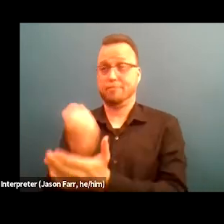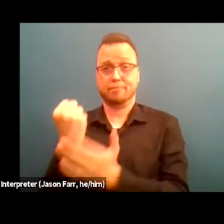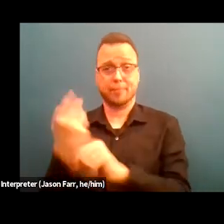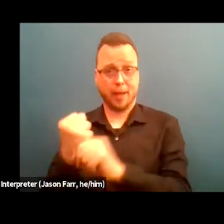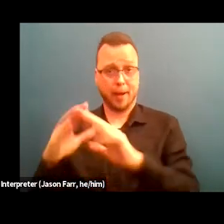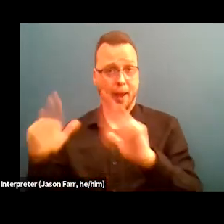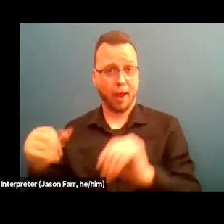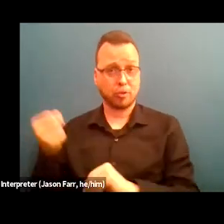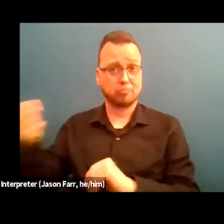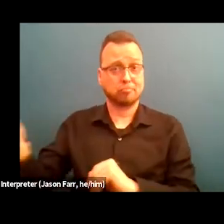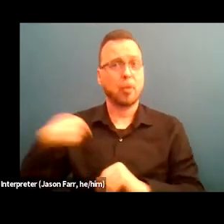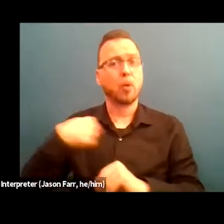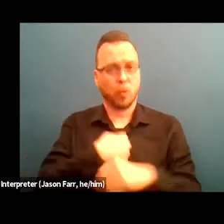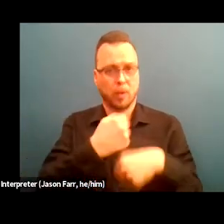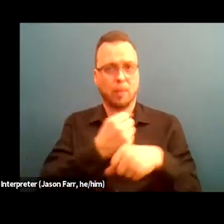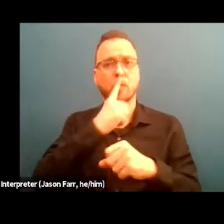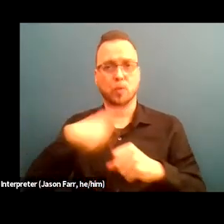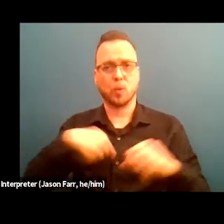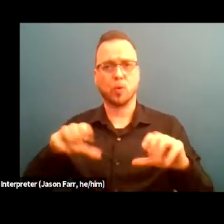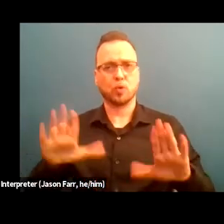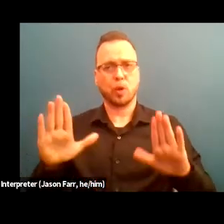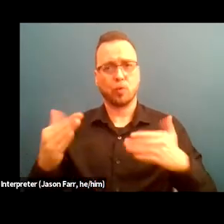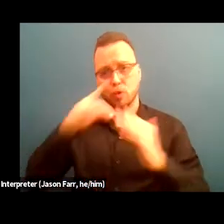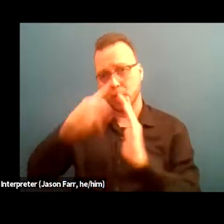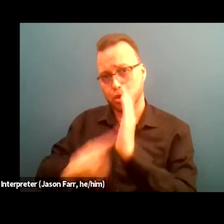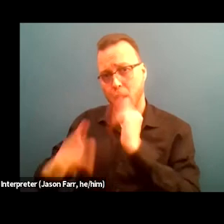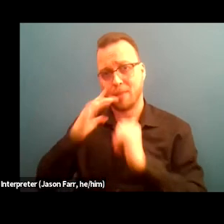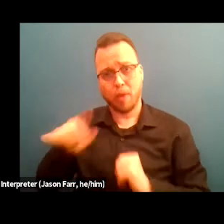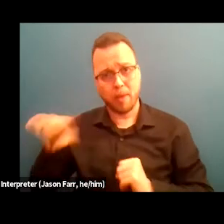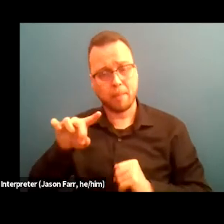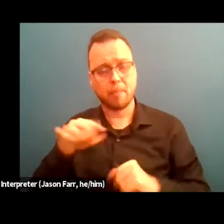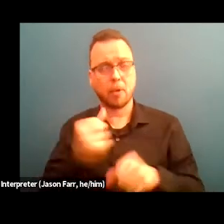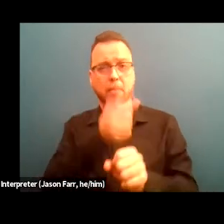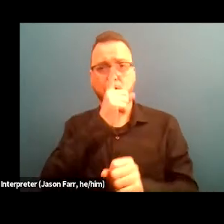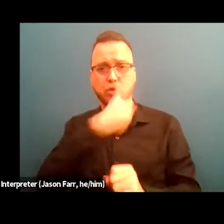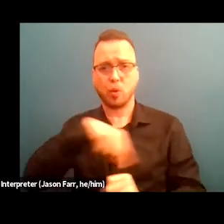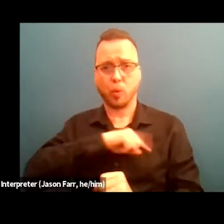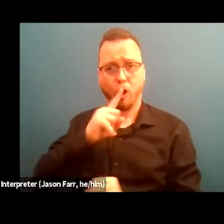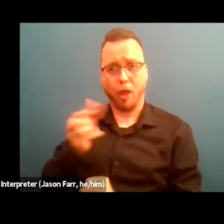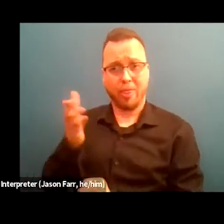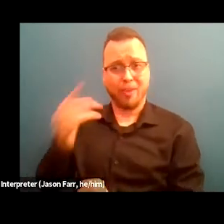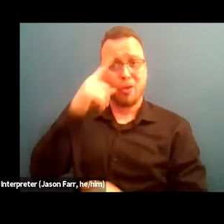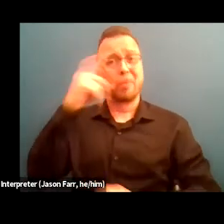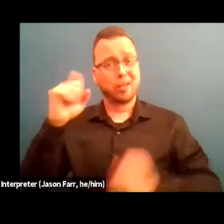we make sure that we're performing room checks on them, making sure that we're there because it can be overwhelming.